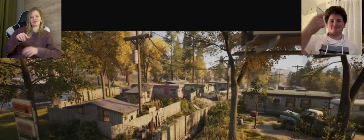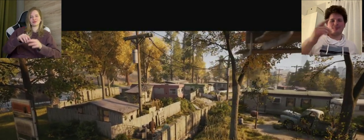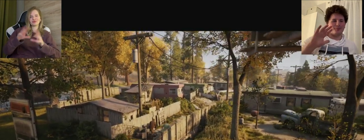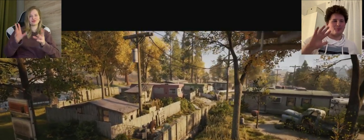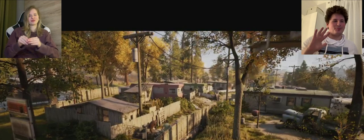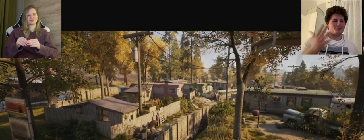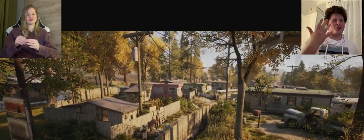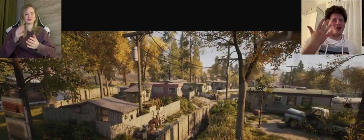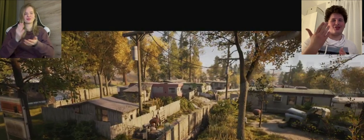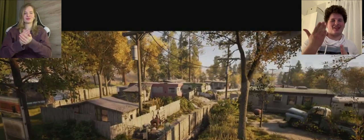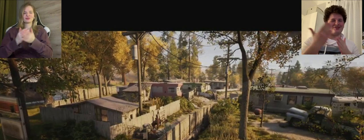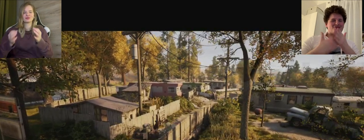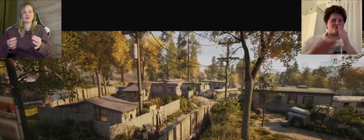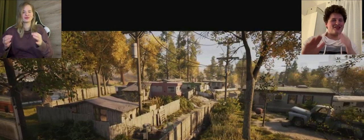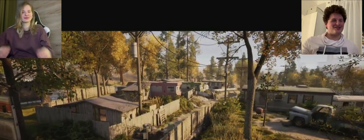A: There will be 5 games! K: Today let's say goodbye to the 4th game!